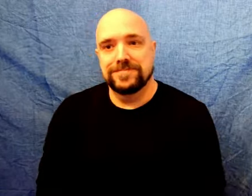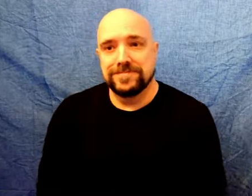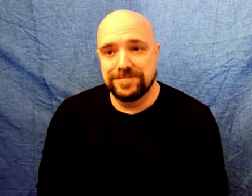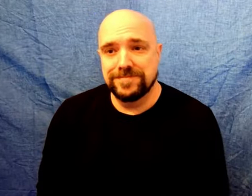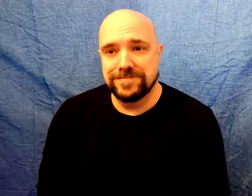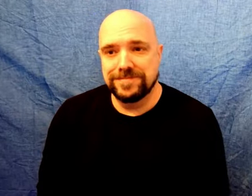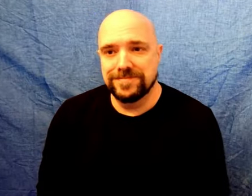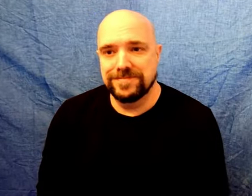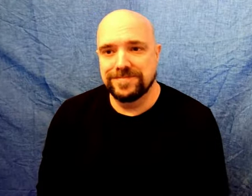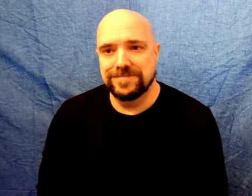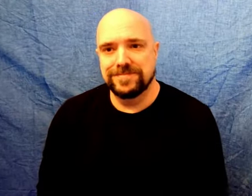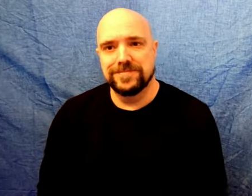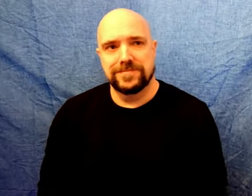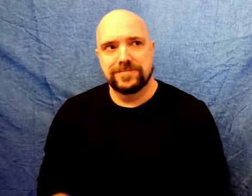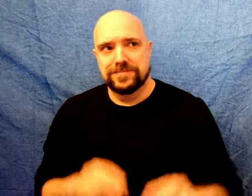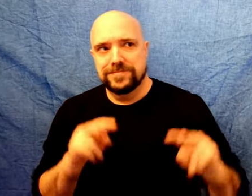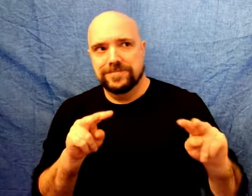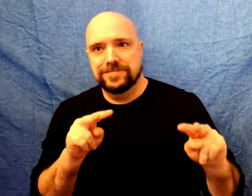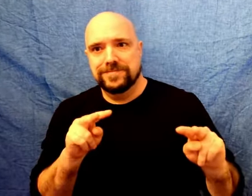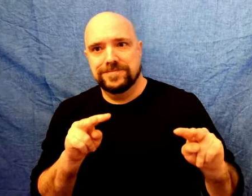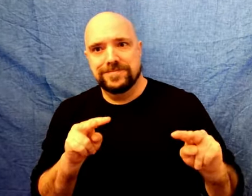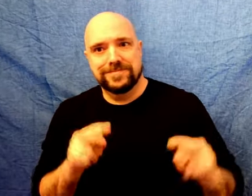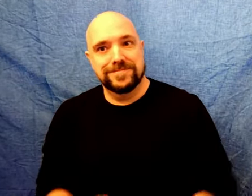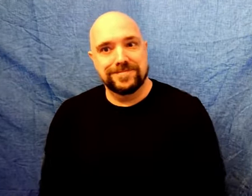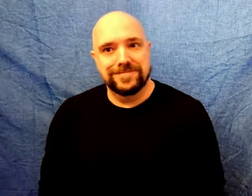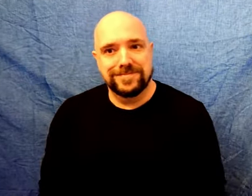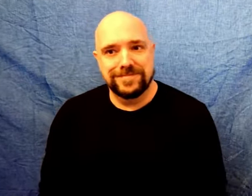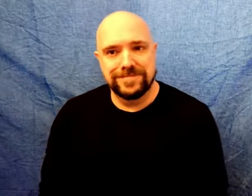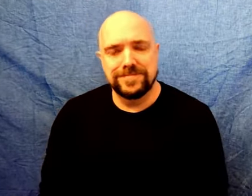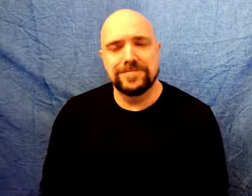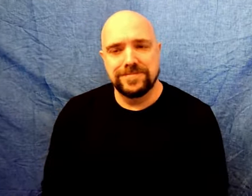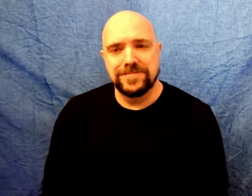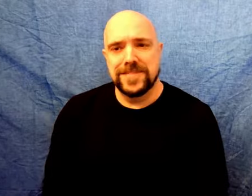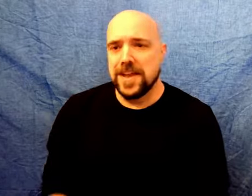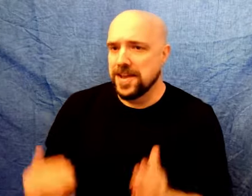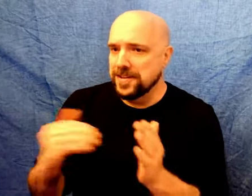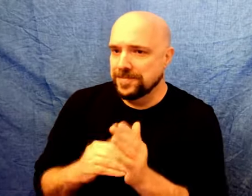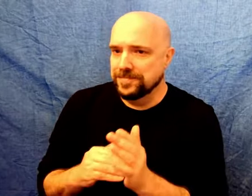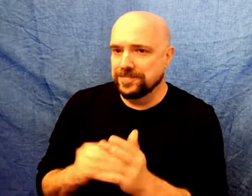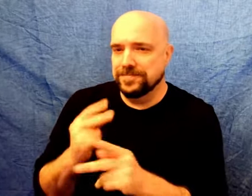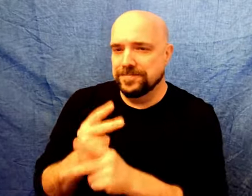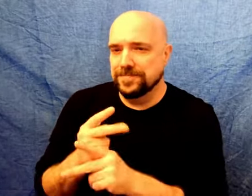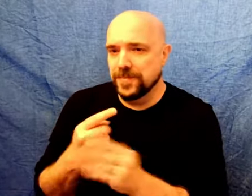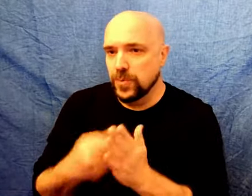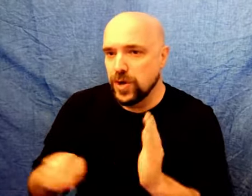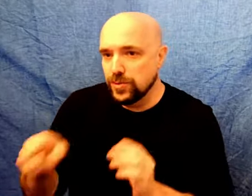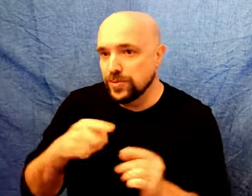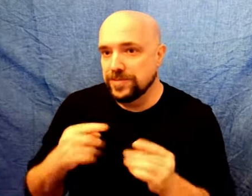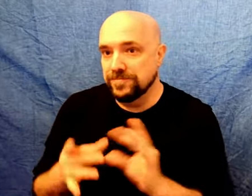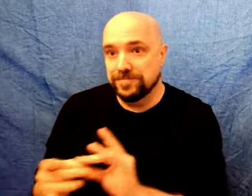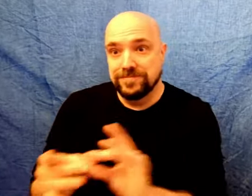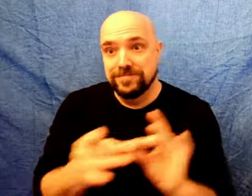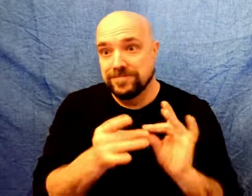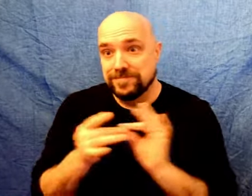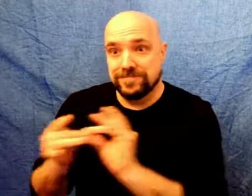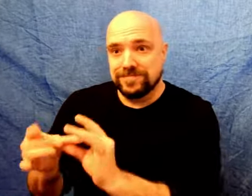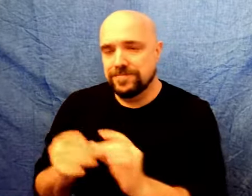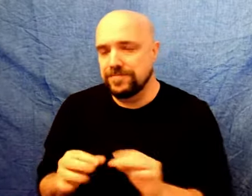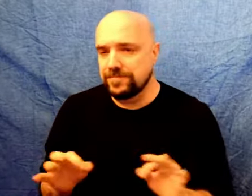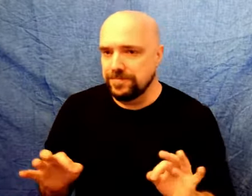Let's watch and look forward to this decision which is about to be made. Again, be careful what your message you share.